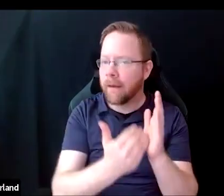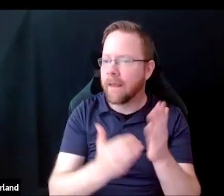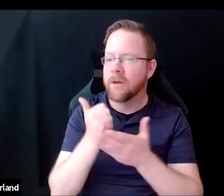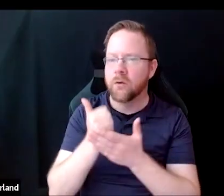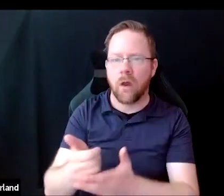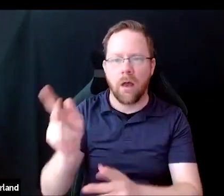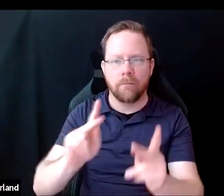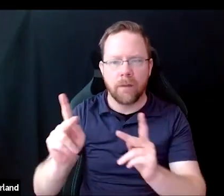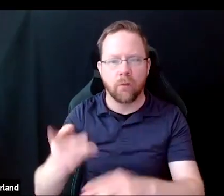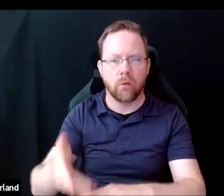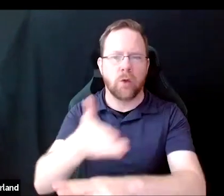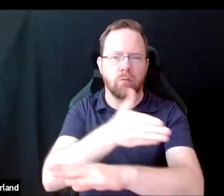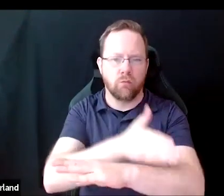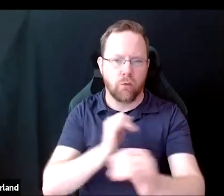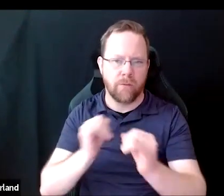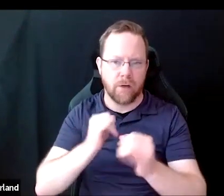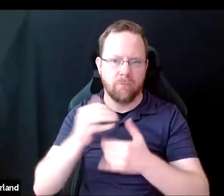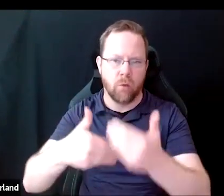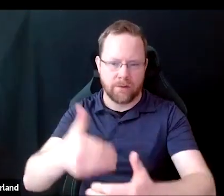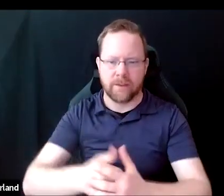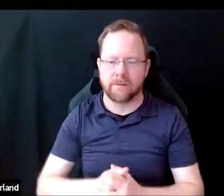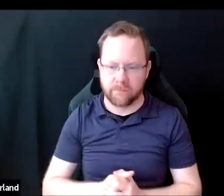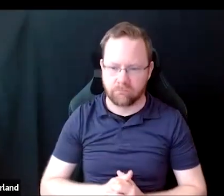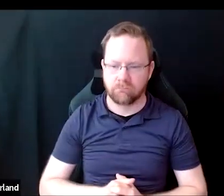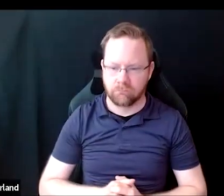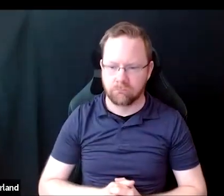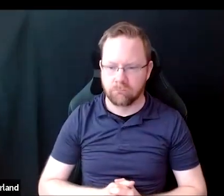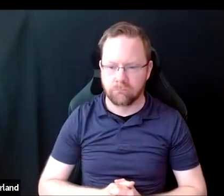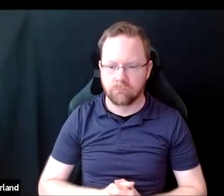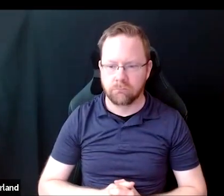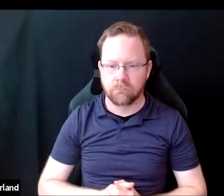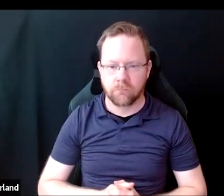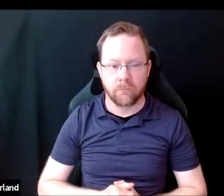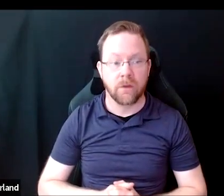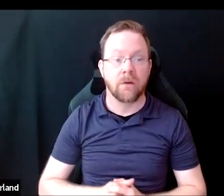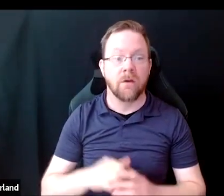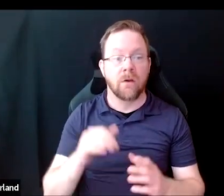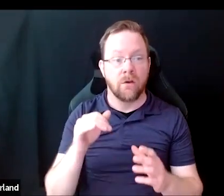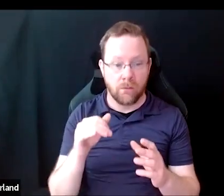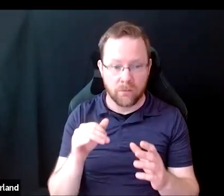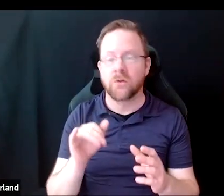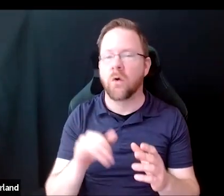the current interview practices, and a guideline to base upon principles of universal design,